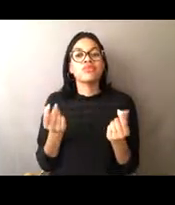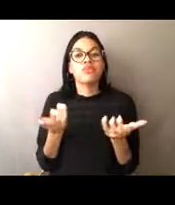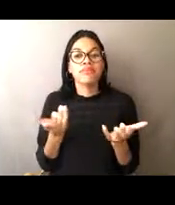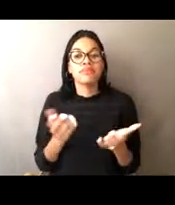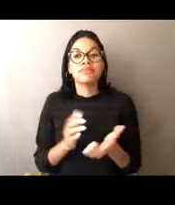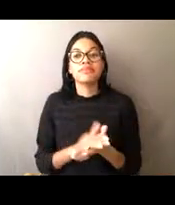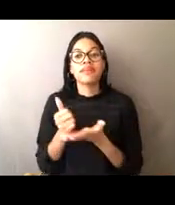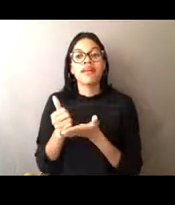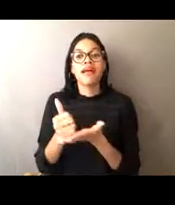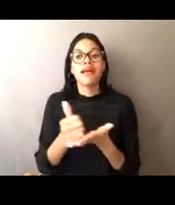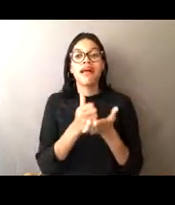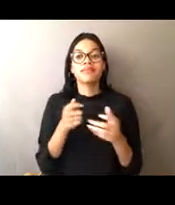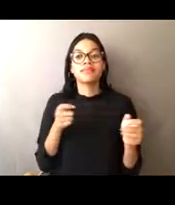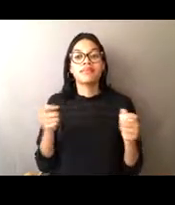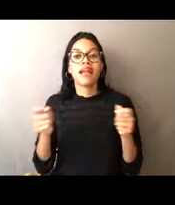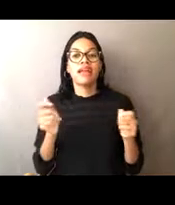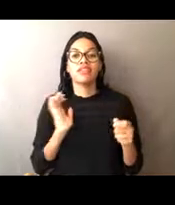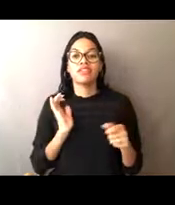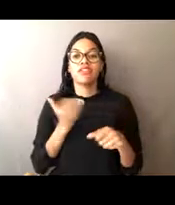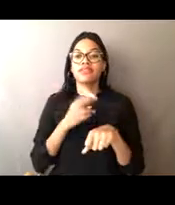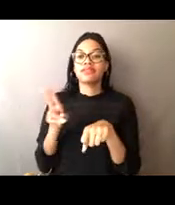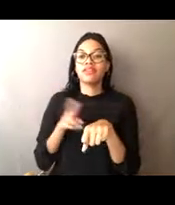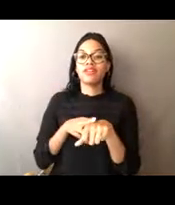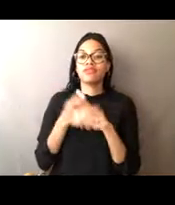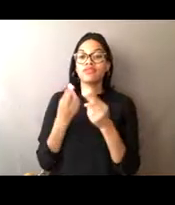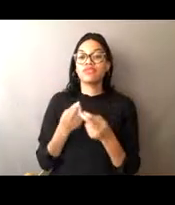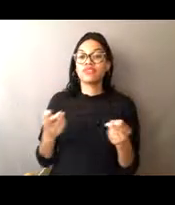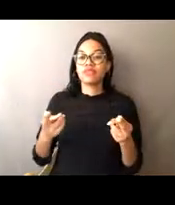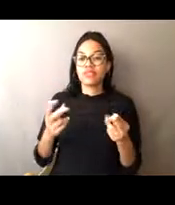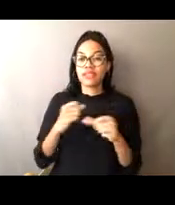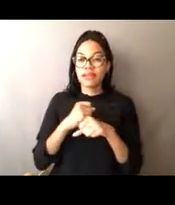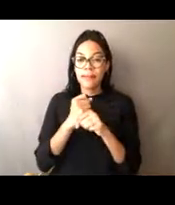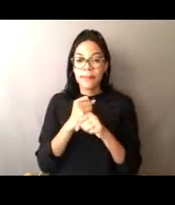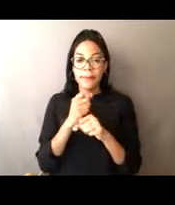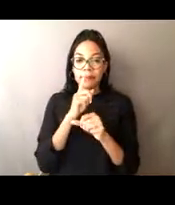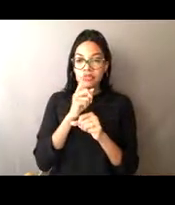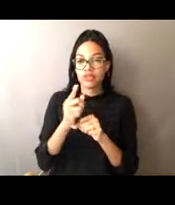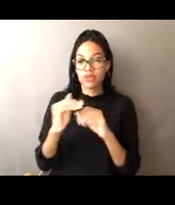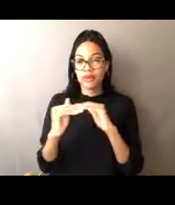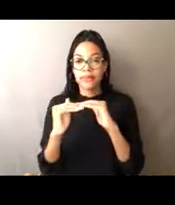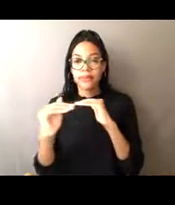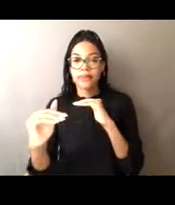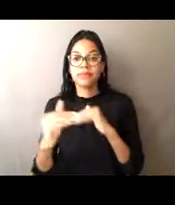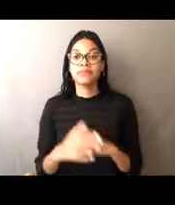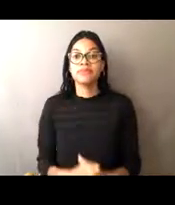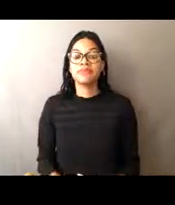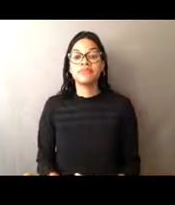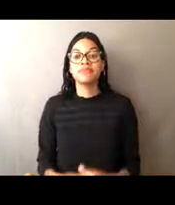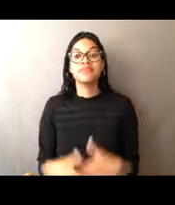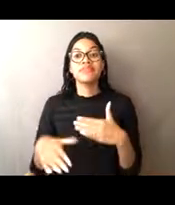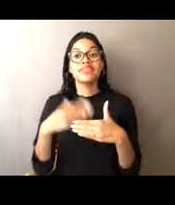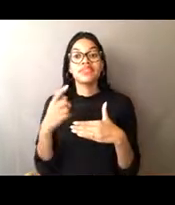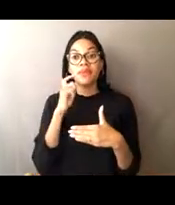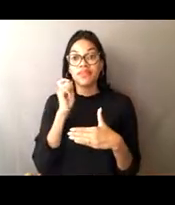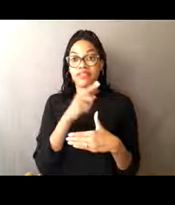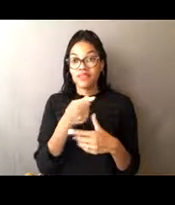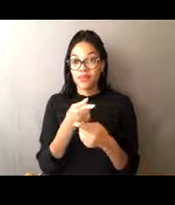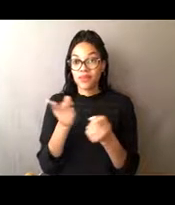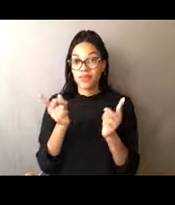and that's going to bring me to my next question for you guys in the audience, and that is a two-part question.